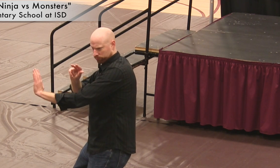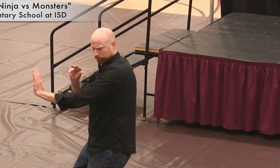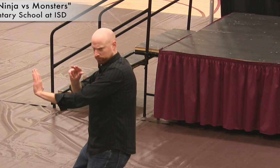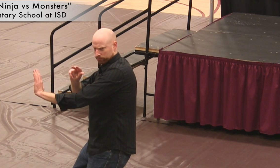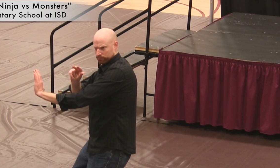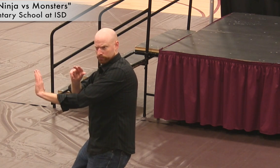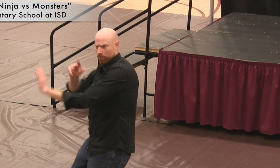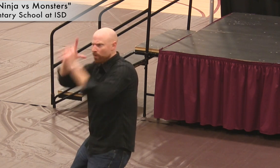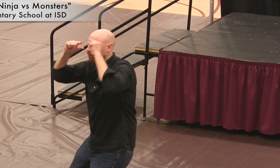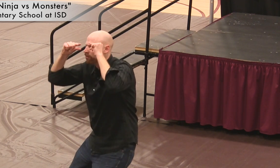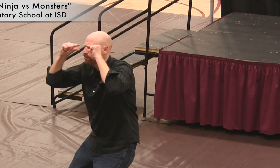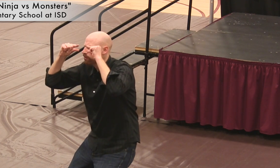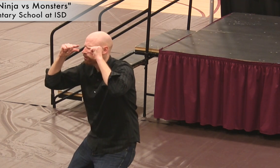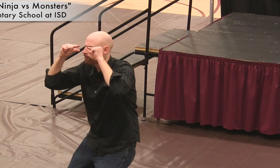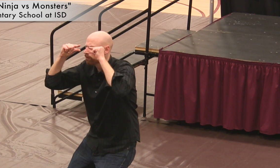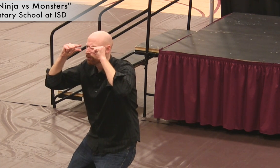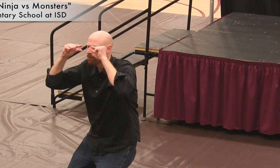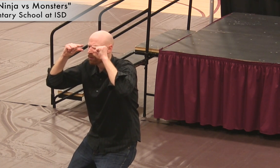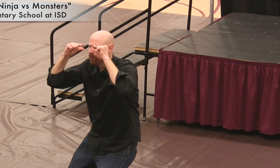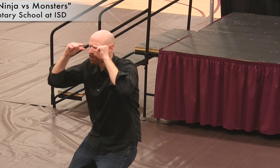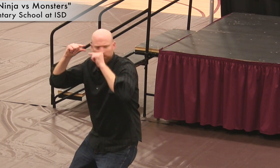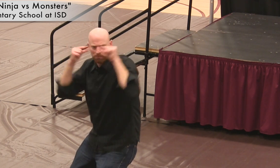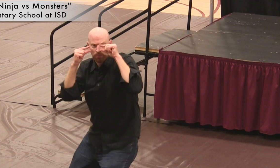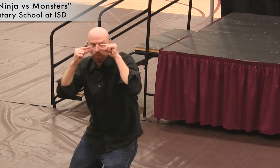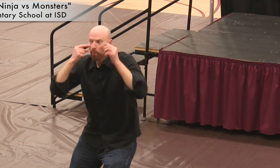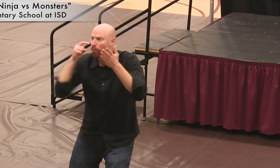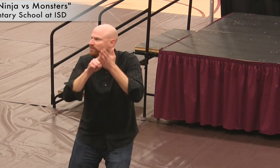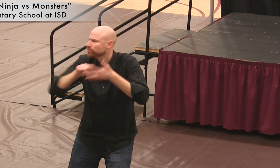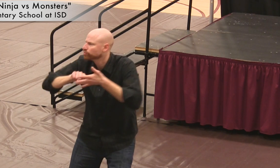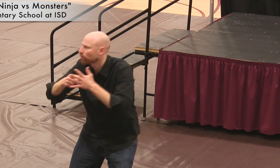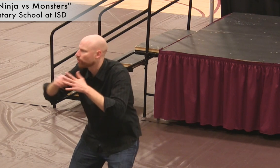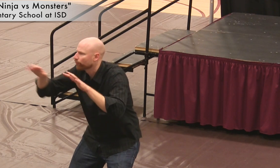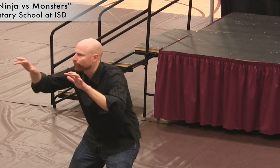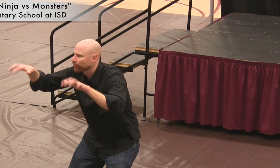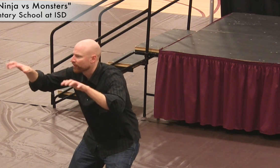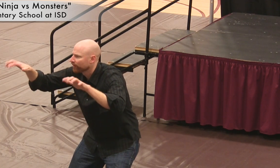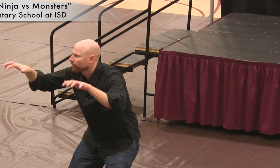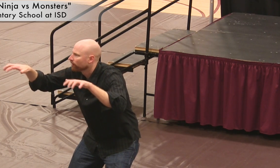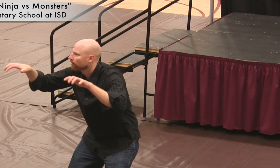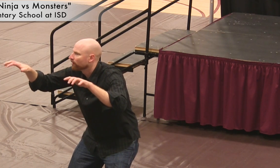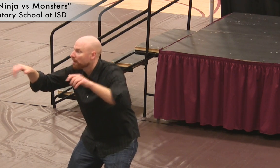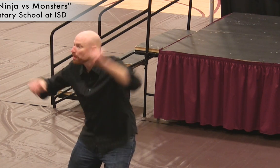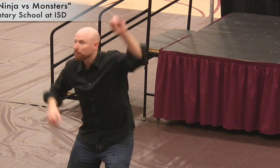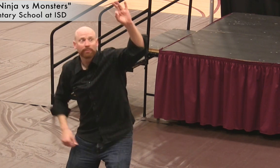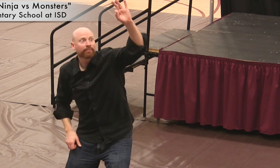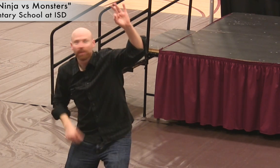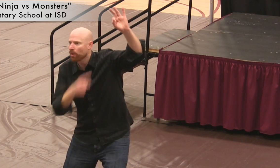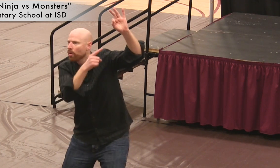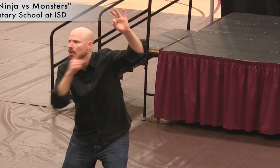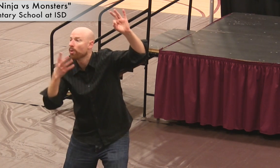a defensive stance, he surveys his surroundings. It begins to rain. He trains his eye upon this...